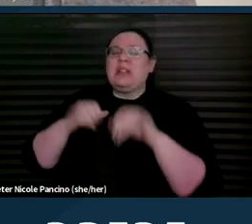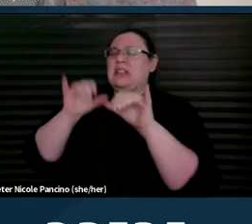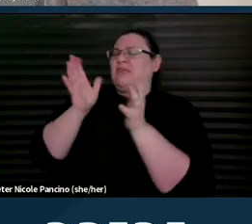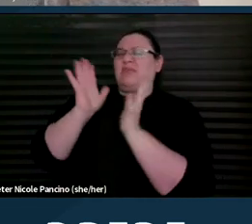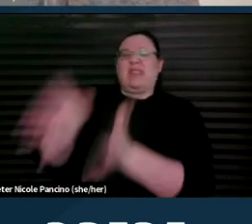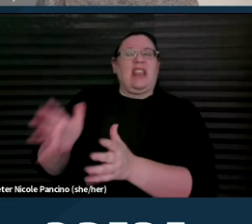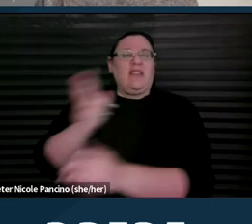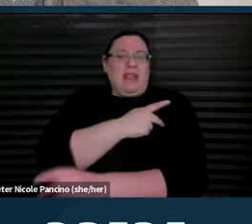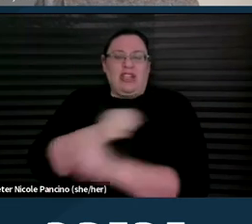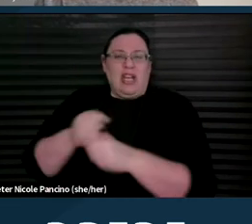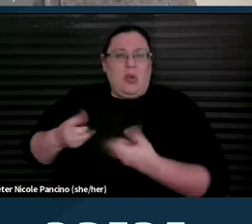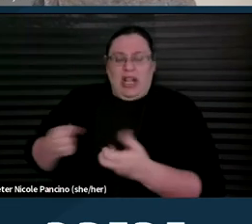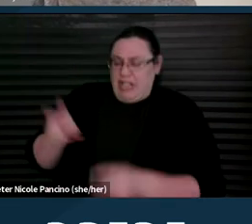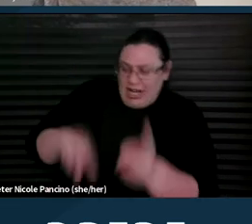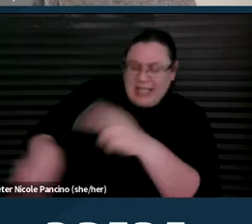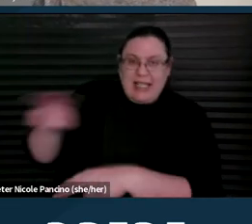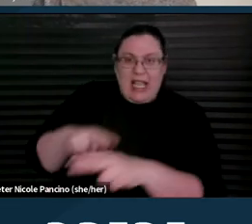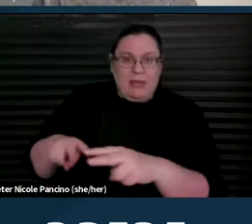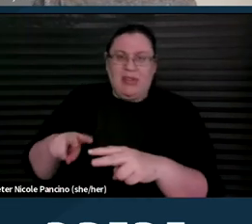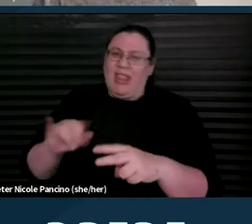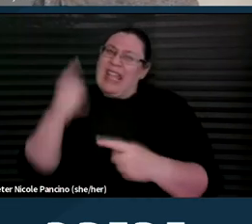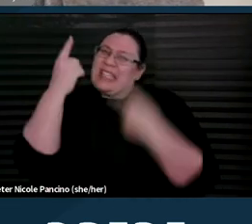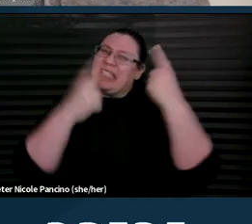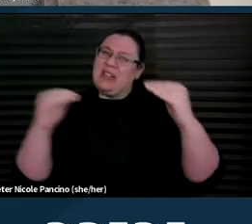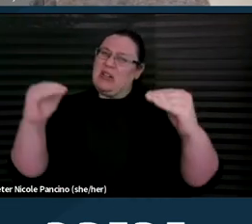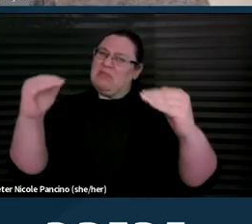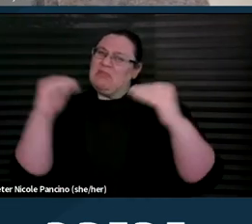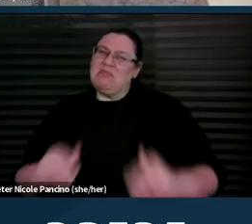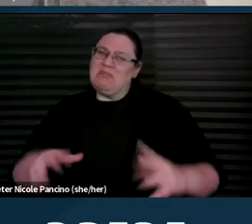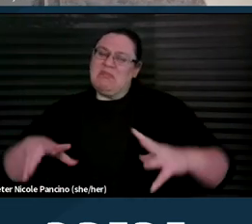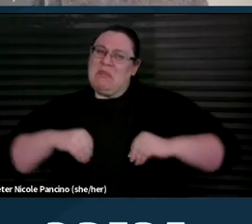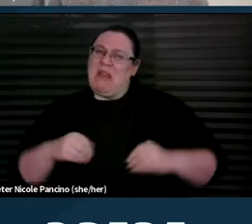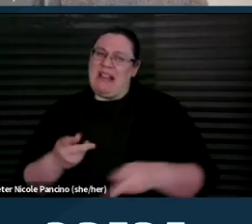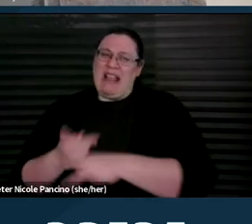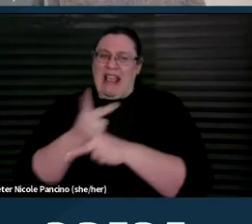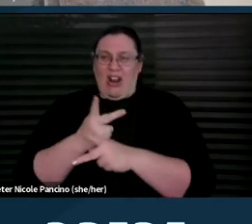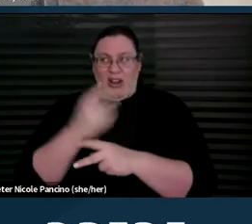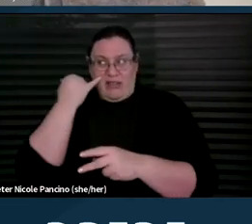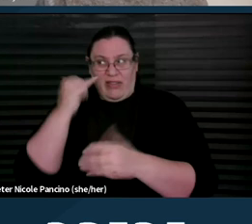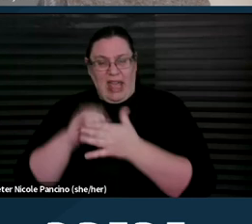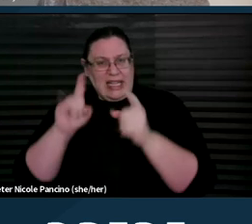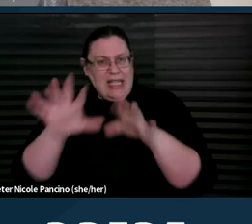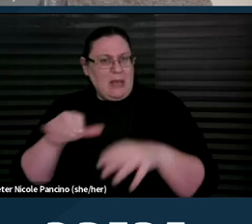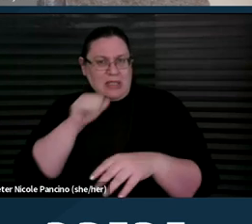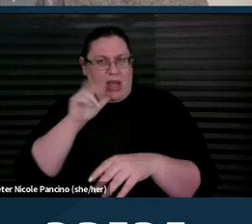which would be considered substandard care if the exam is not usually done in a seated position.